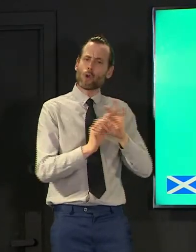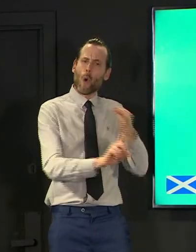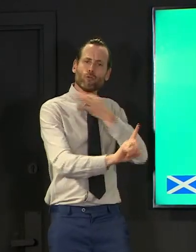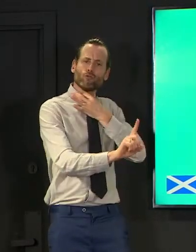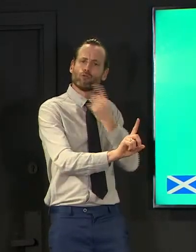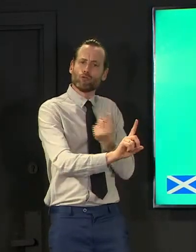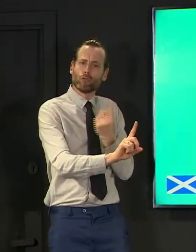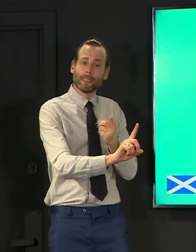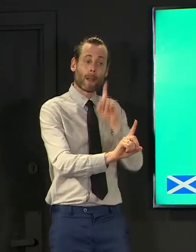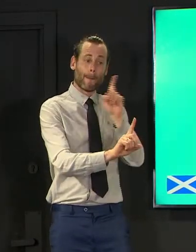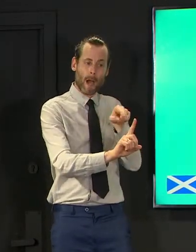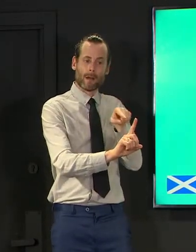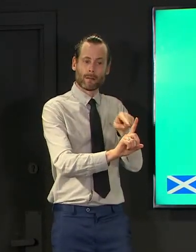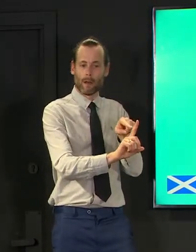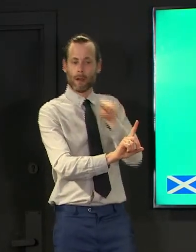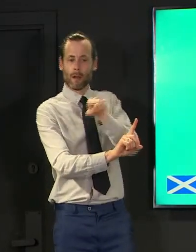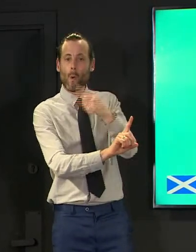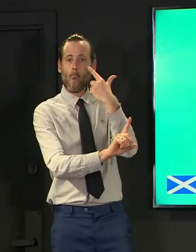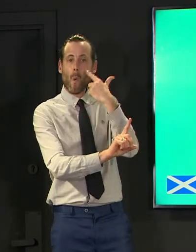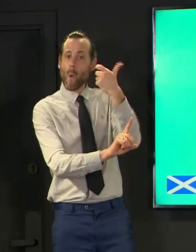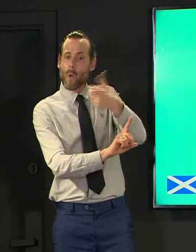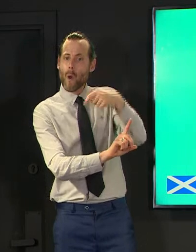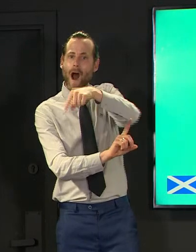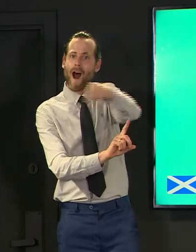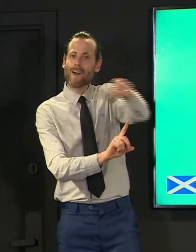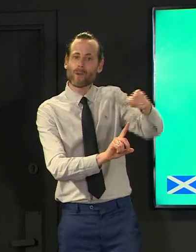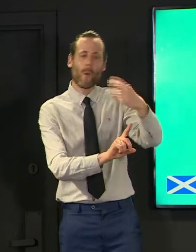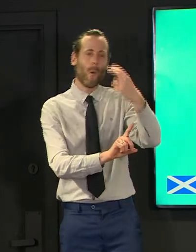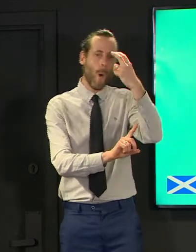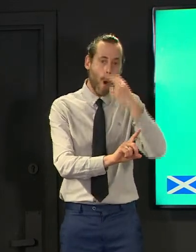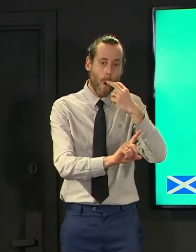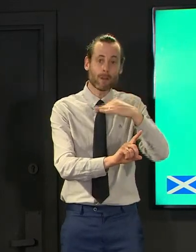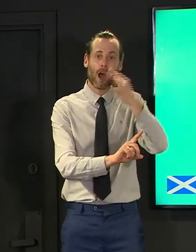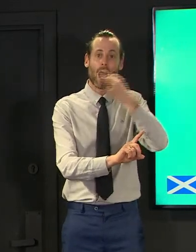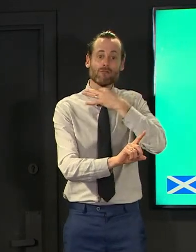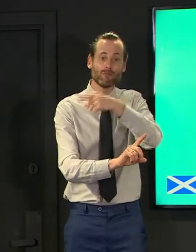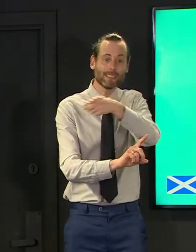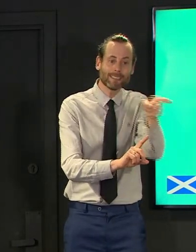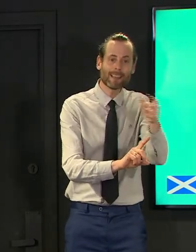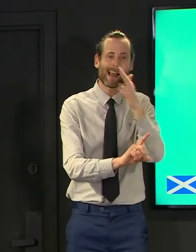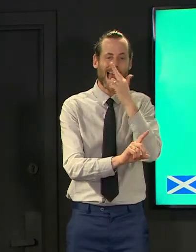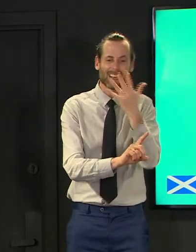looking after multiple elderly and high risk individuals in the health and social care system